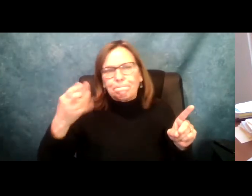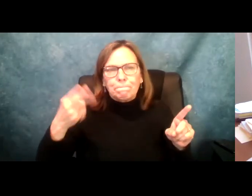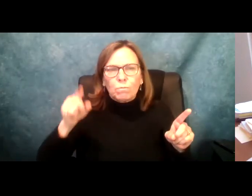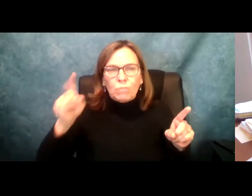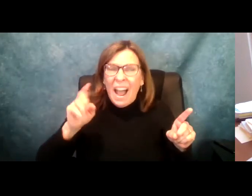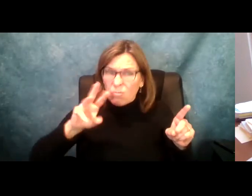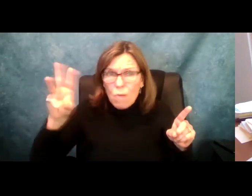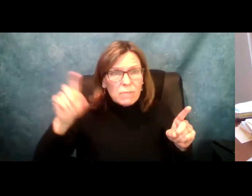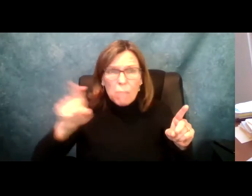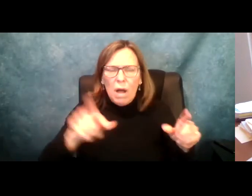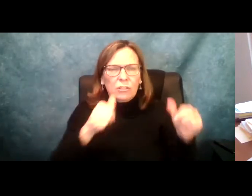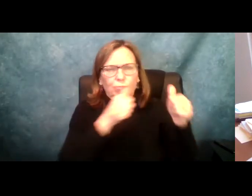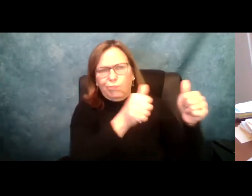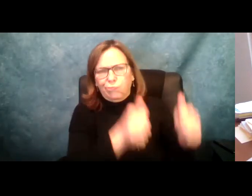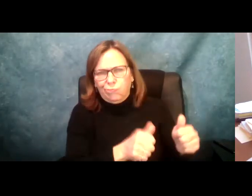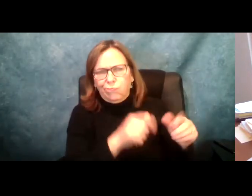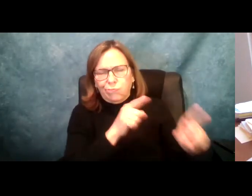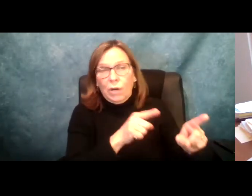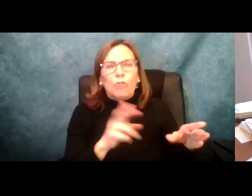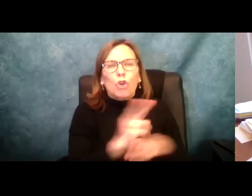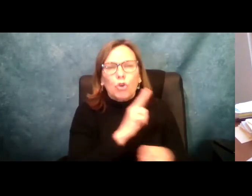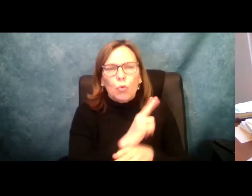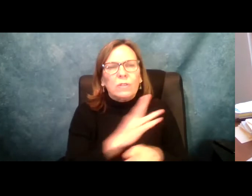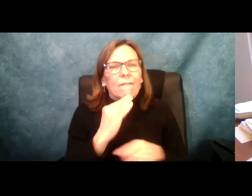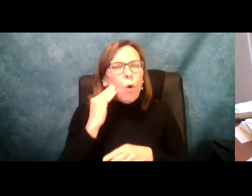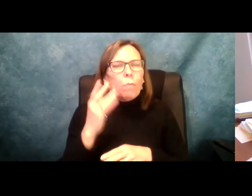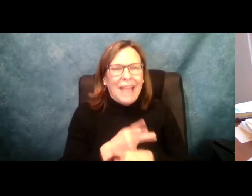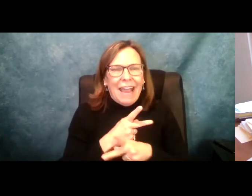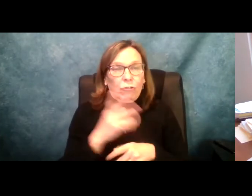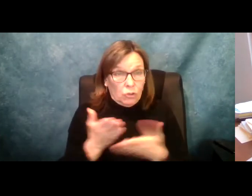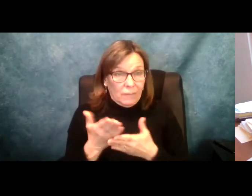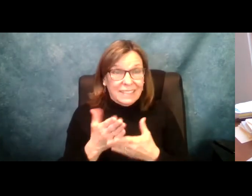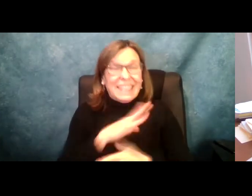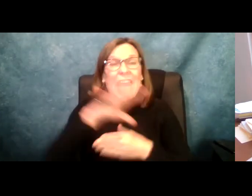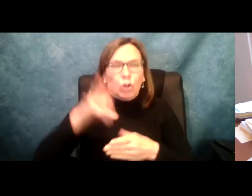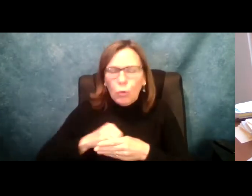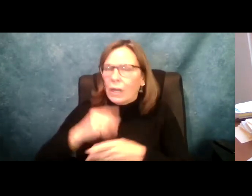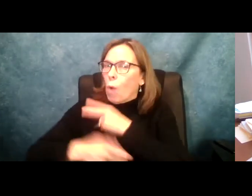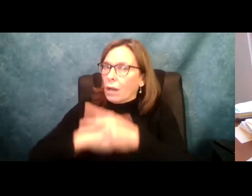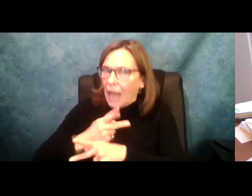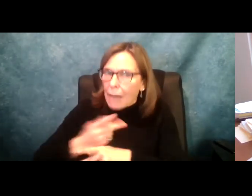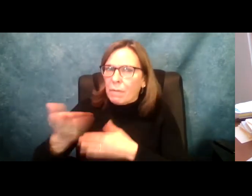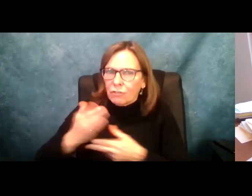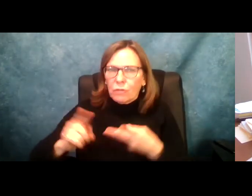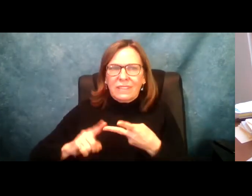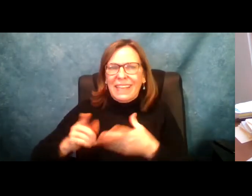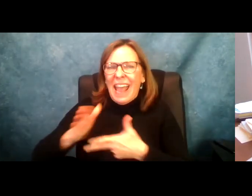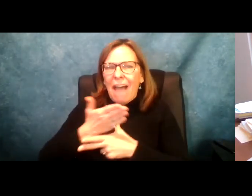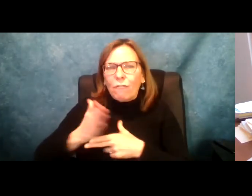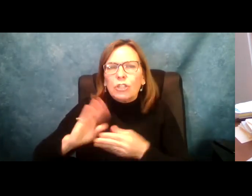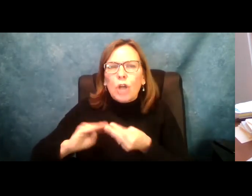my bill, which is A8173 would require that the Department of Health report on its website the usage of home care